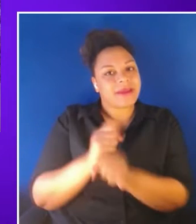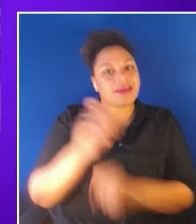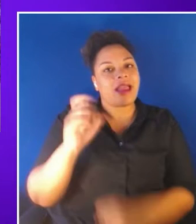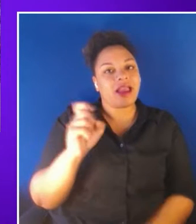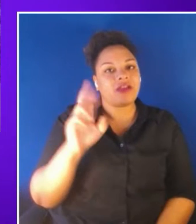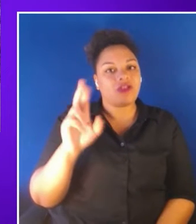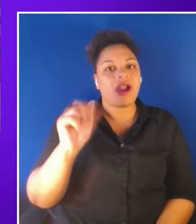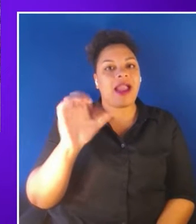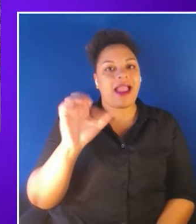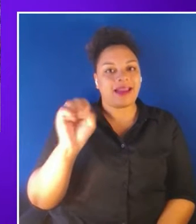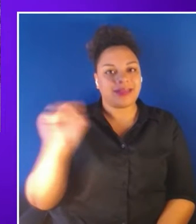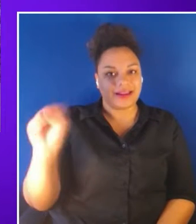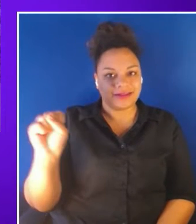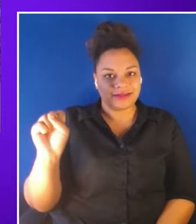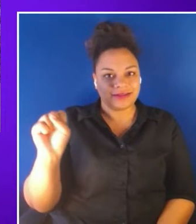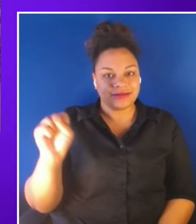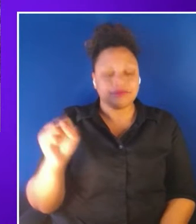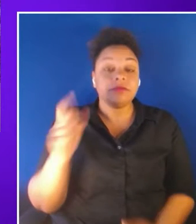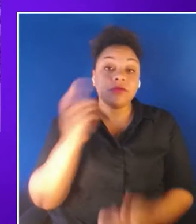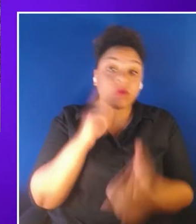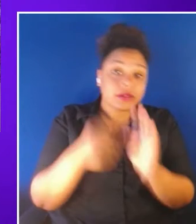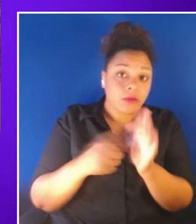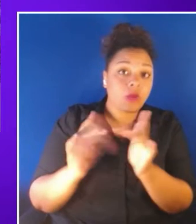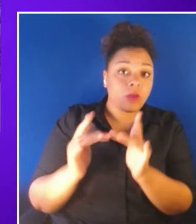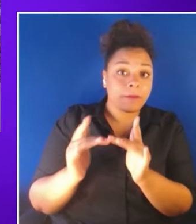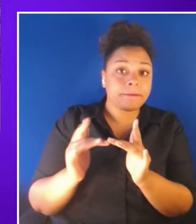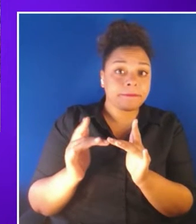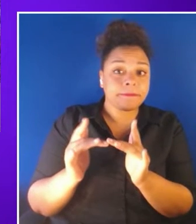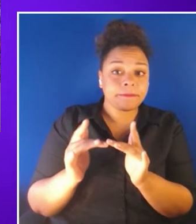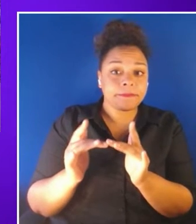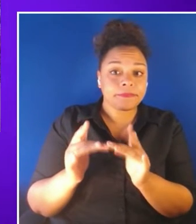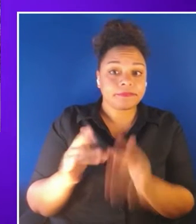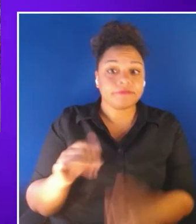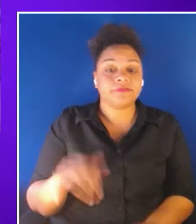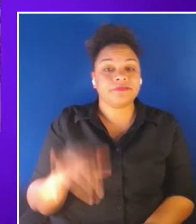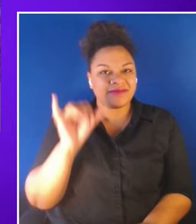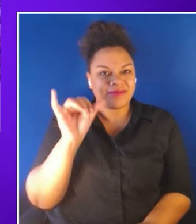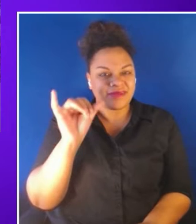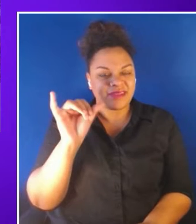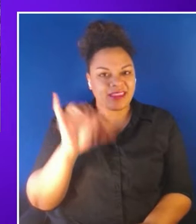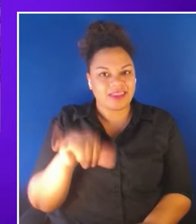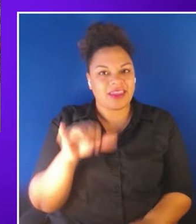the web for example a nearly ubiquitous platform that's matured over several decades of development